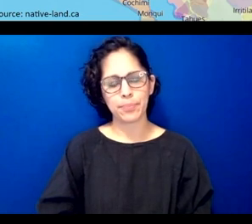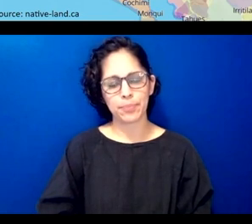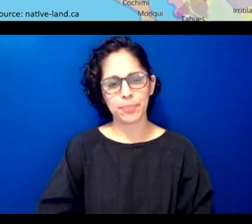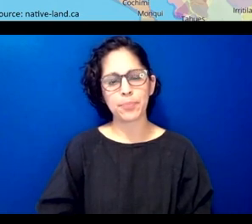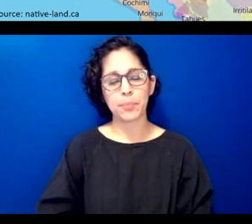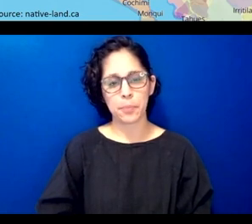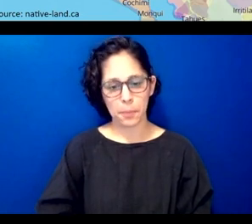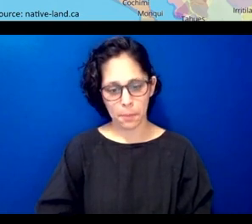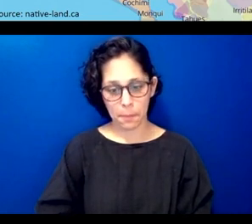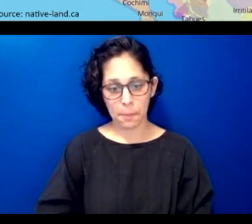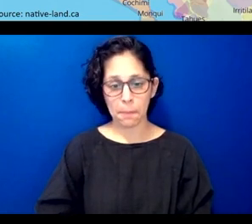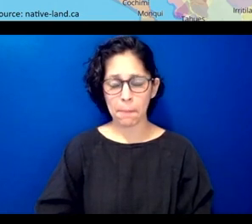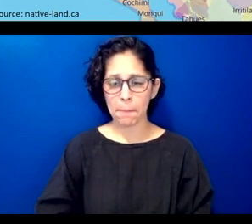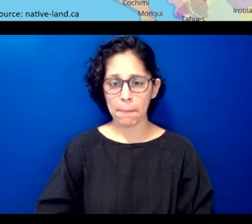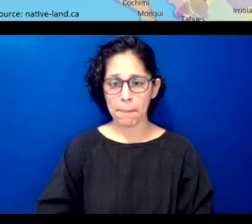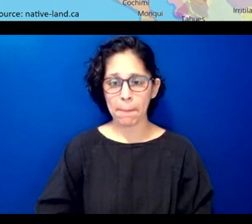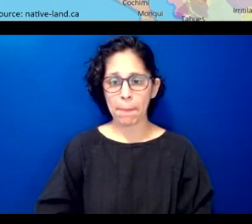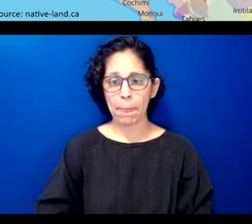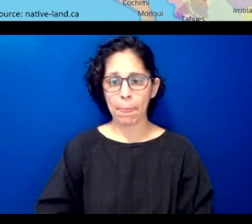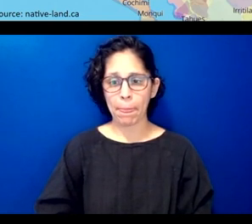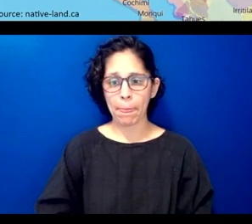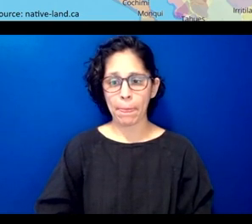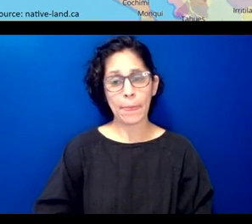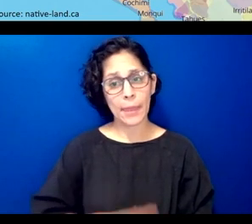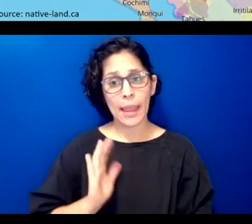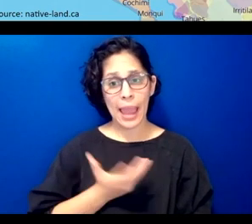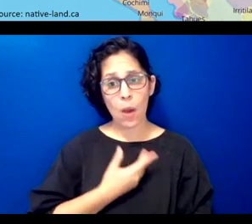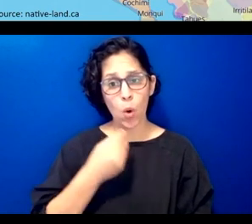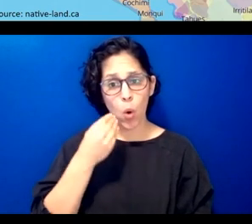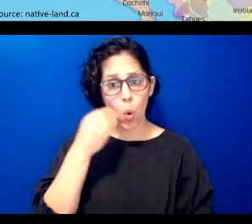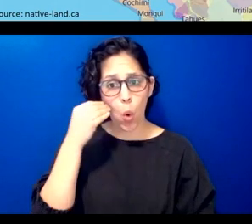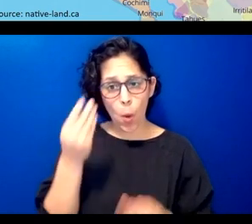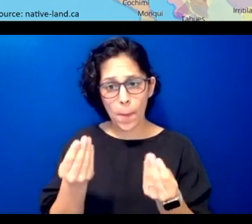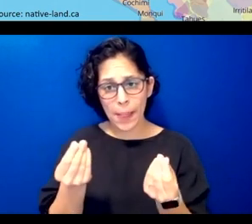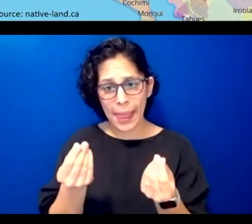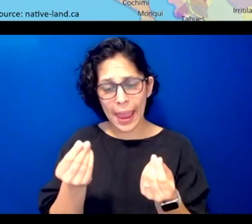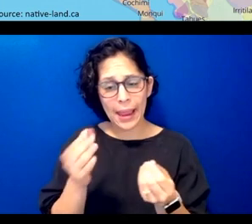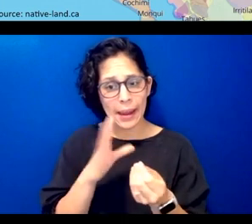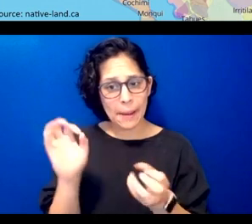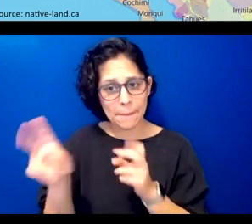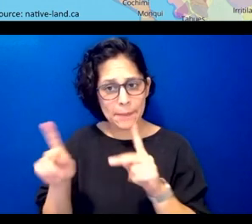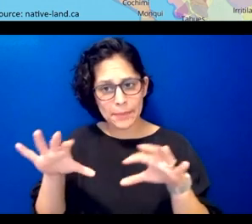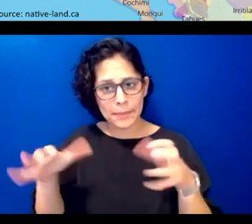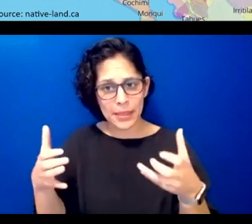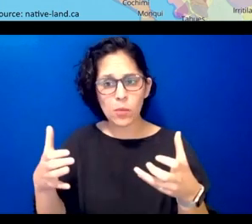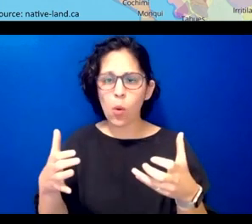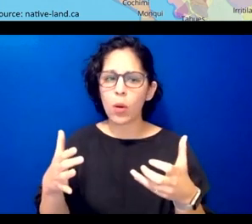our people our whole our homelands the old country is in uh northeastern mississippi